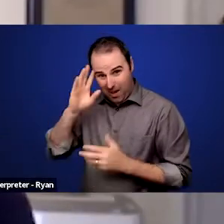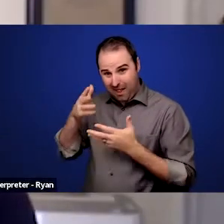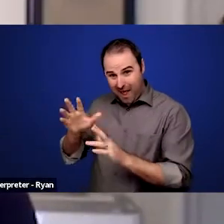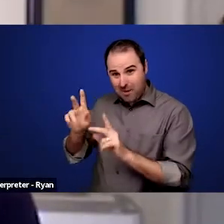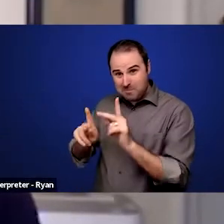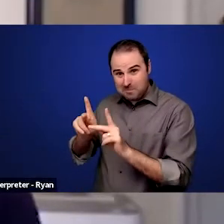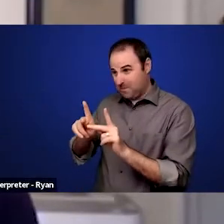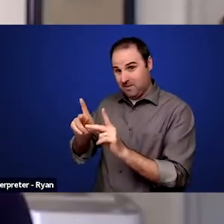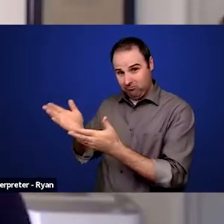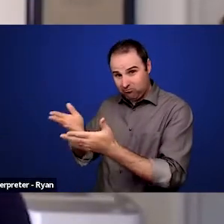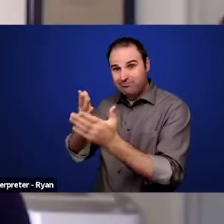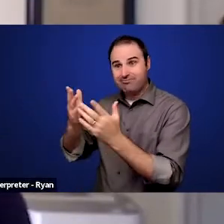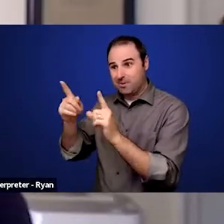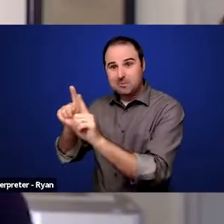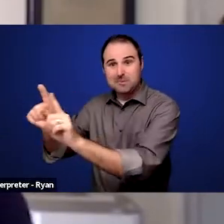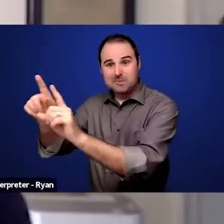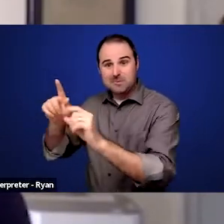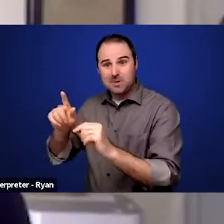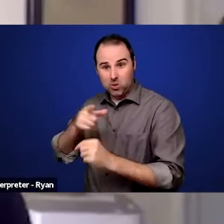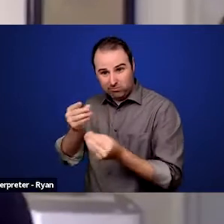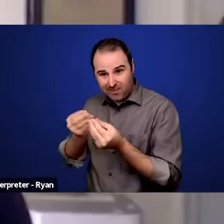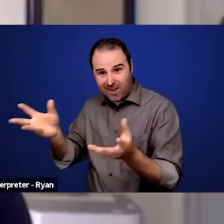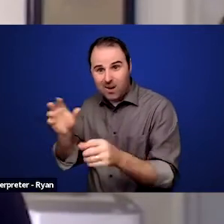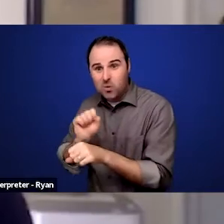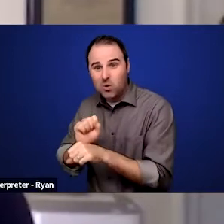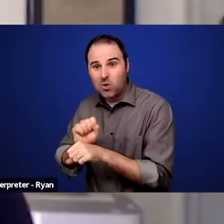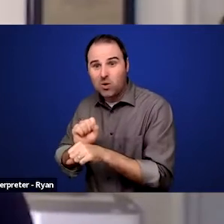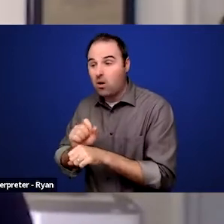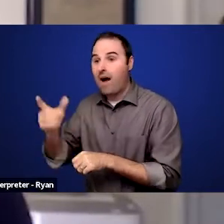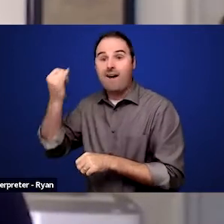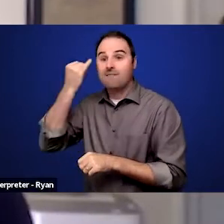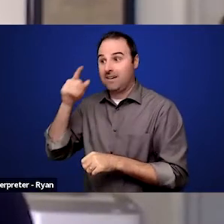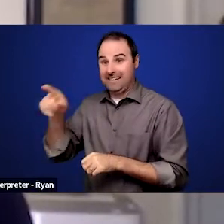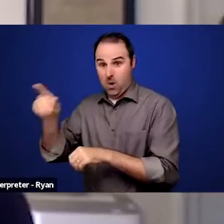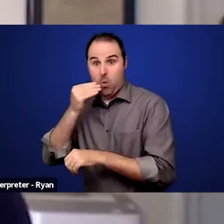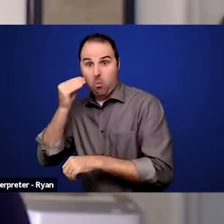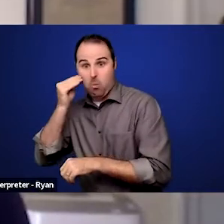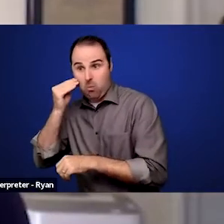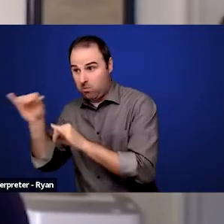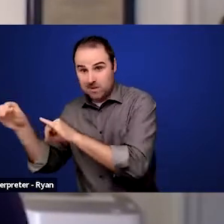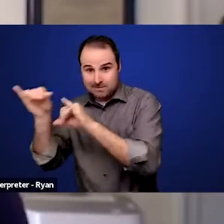Are you providing those kinds of support on the work site? So I think we're in a very learning mode,